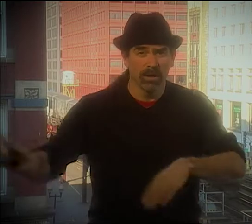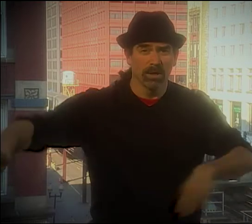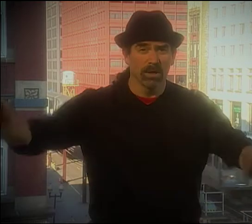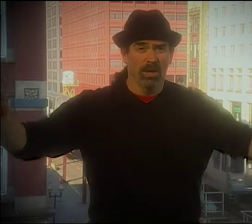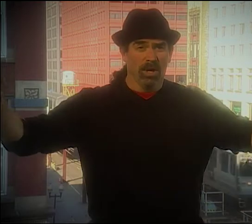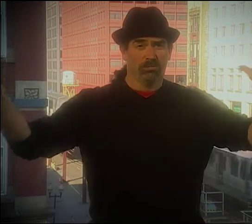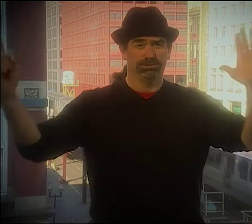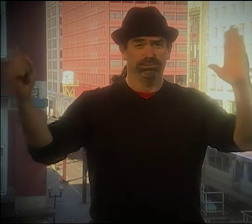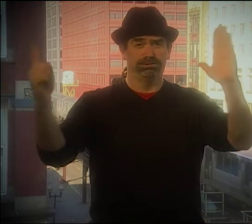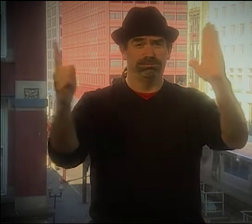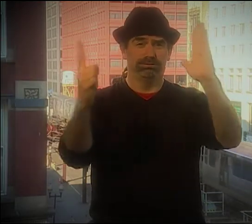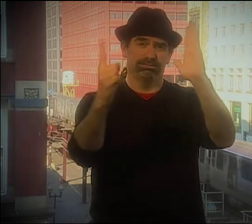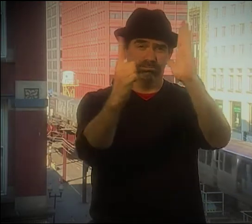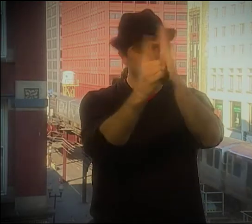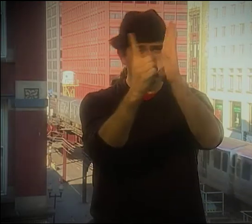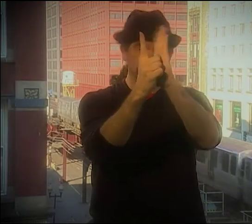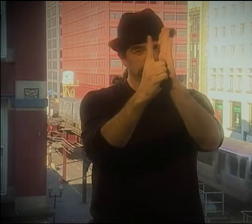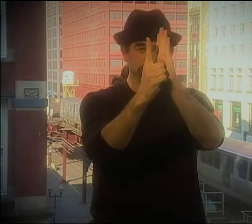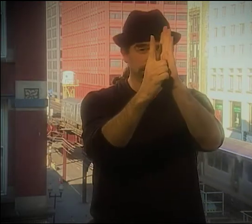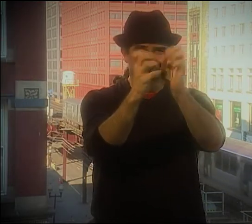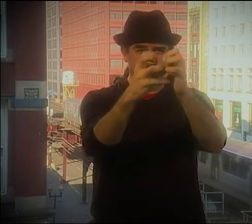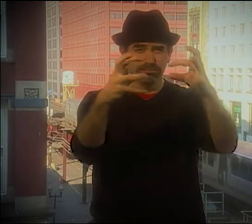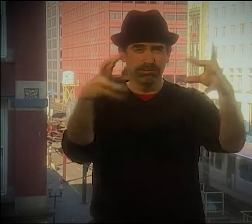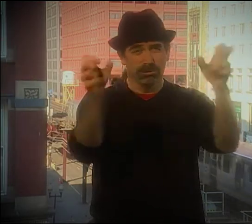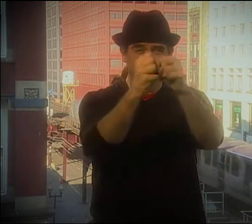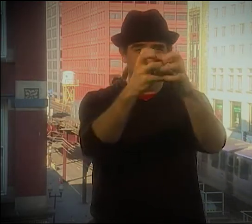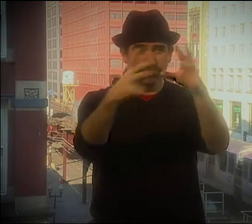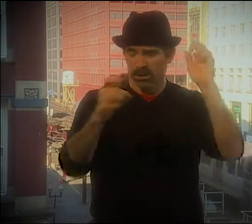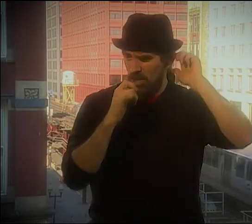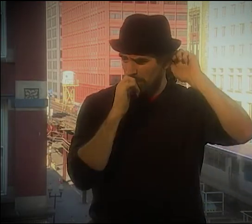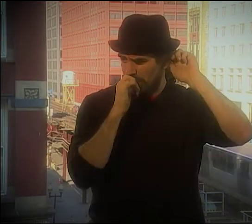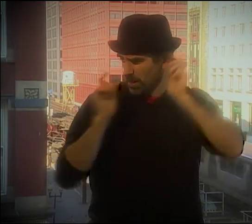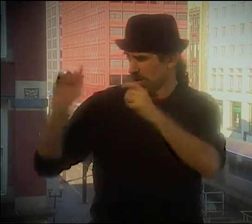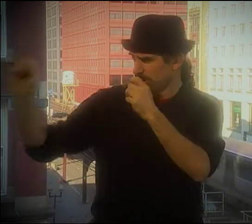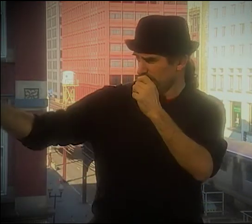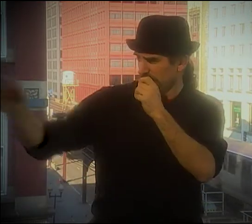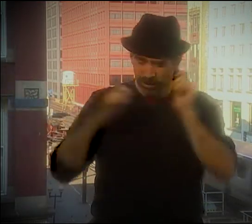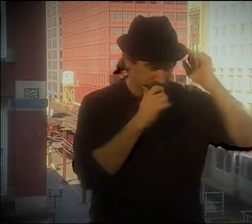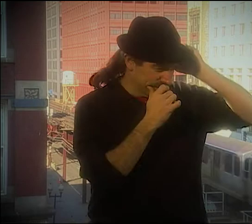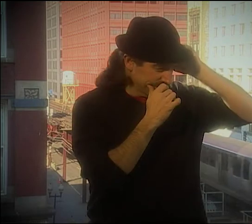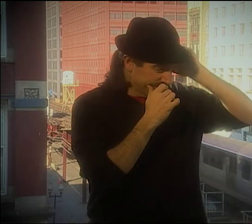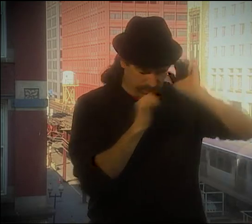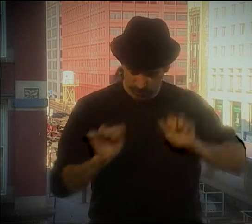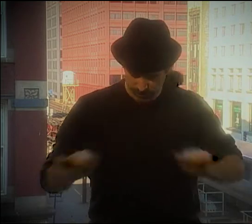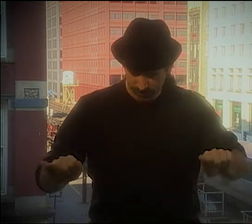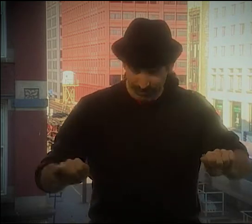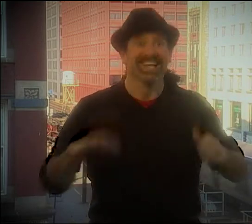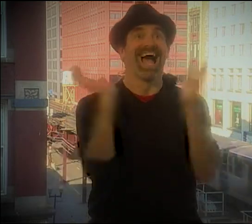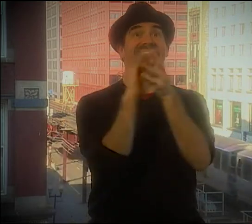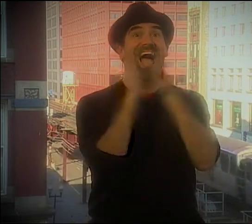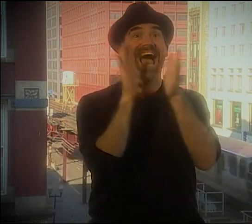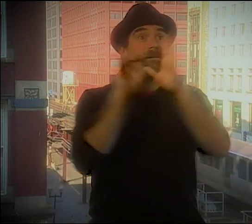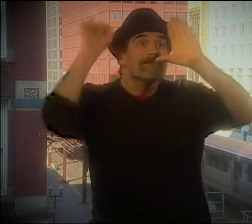YOU KNOW, I LOVE THE WAY THEY USE THEIR CAMERAWORK. YOU KNOW, MAYBE USE LIKE A ROCKET, OK, AS AN EXAMPLE.